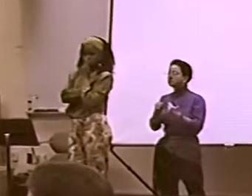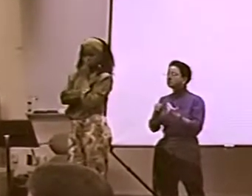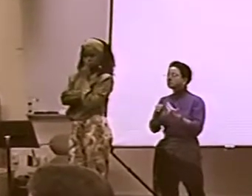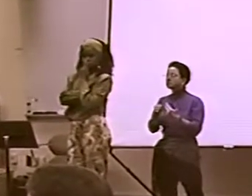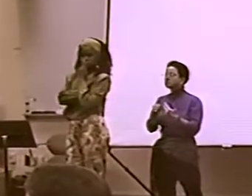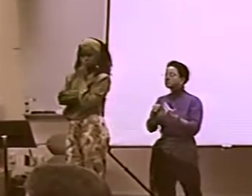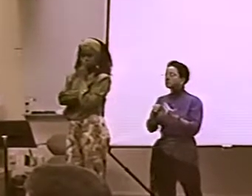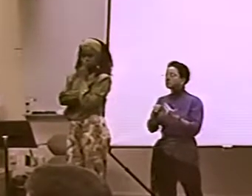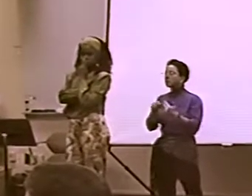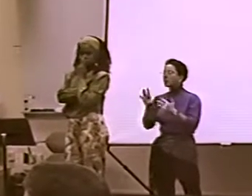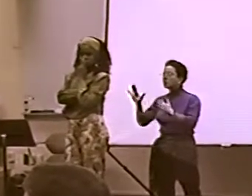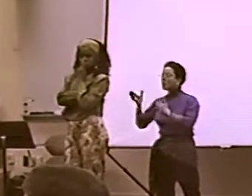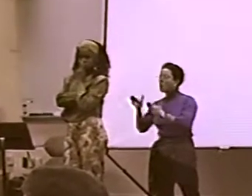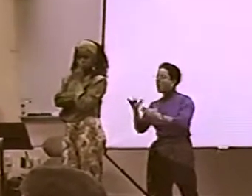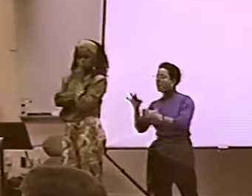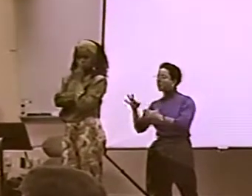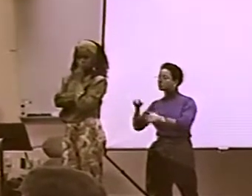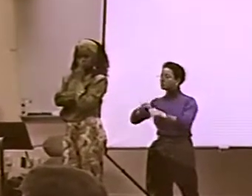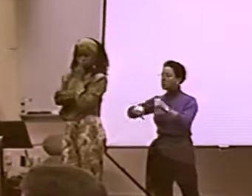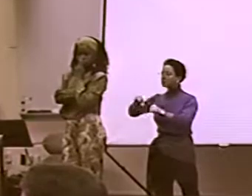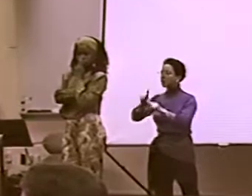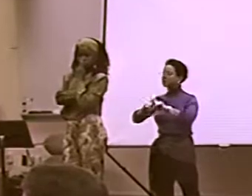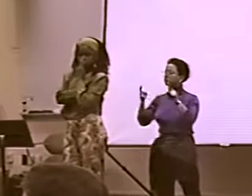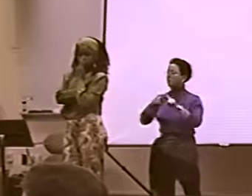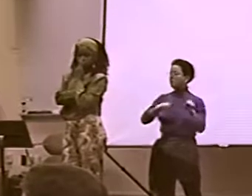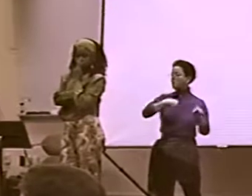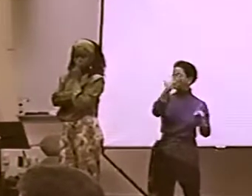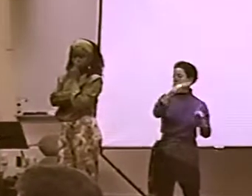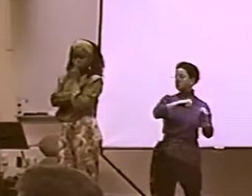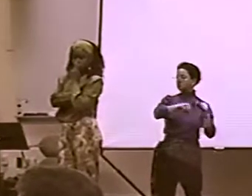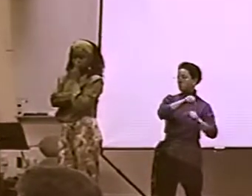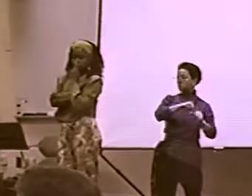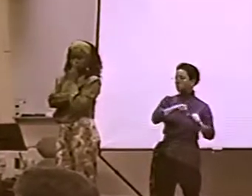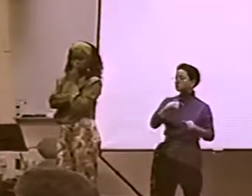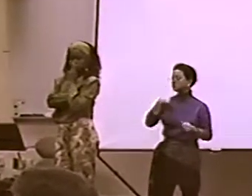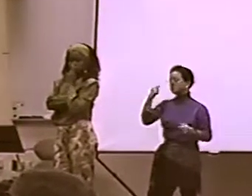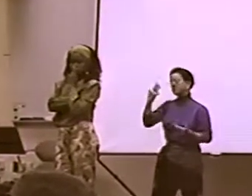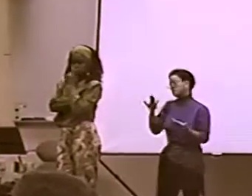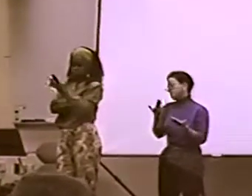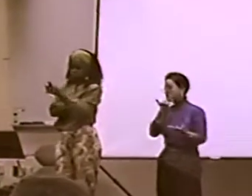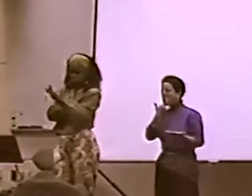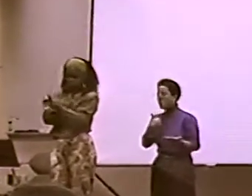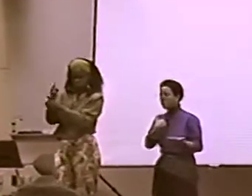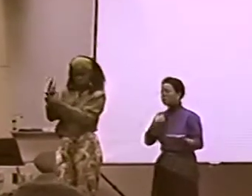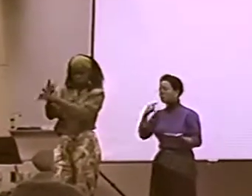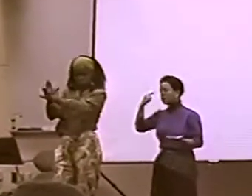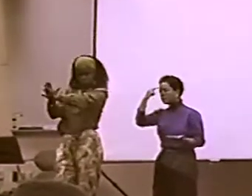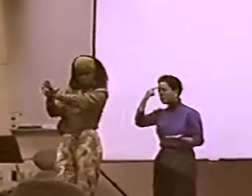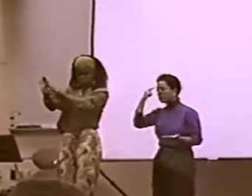THEY'RE VERY INTO A GROUP. THEY HANG OUT WITH DEAF CLUBS.